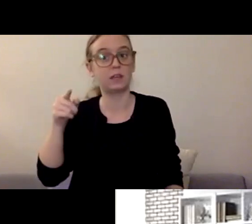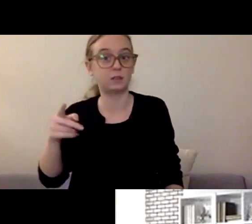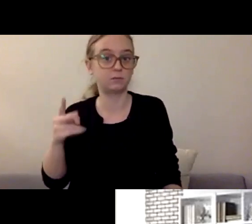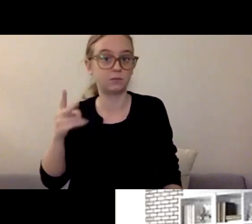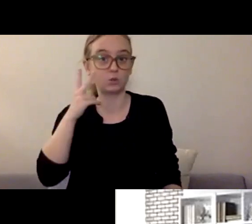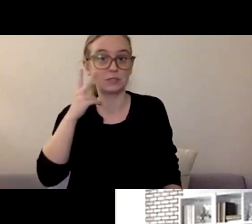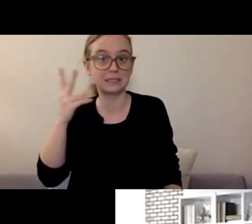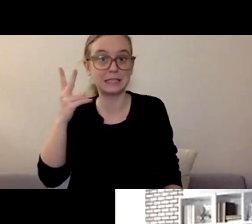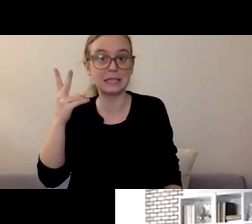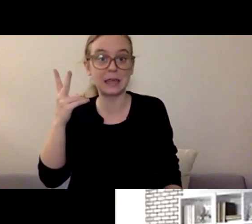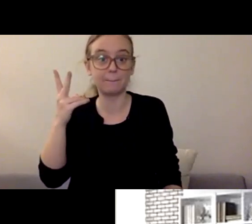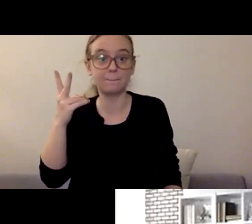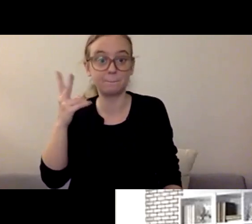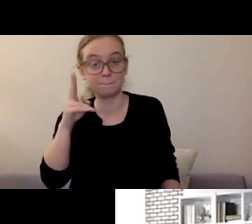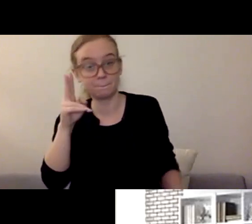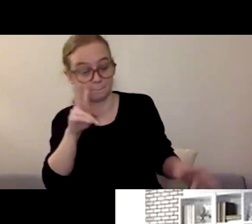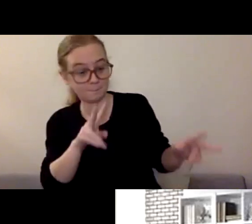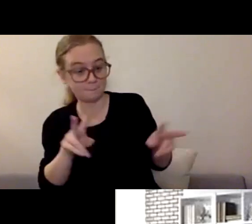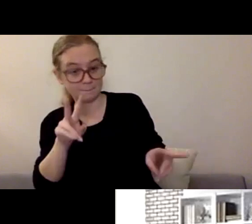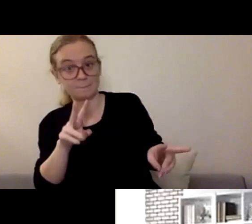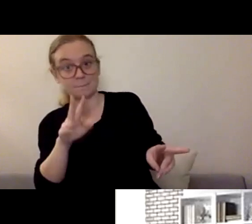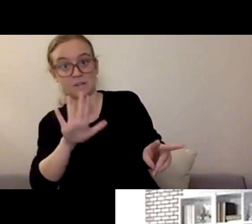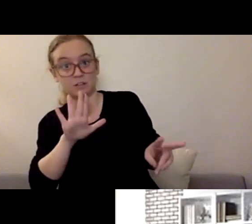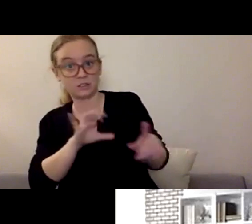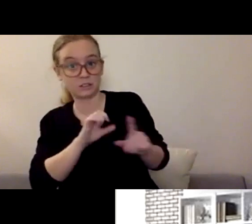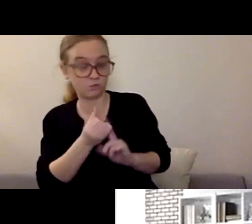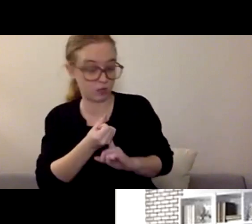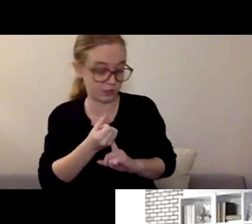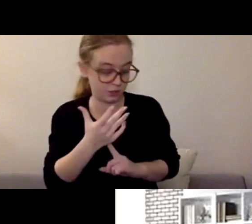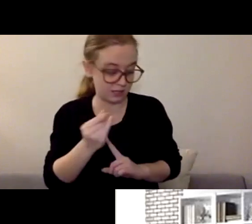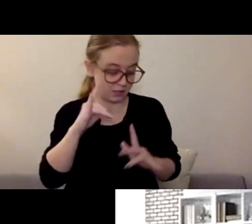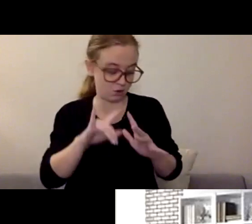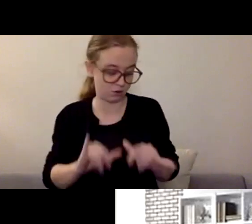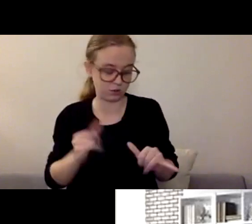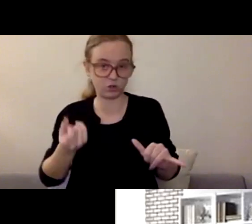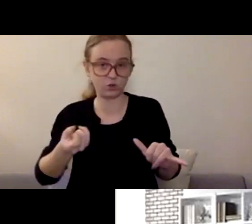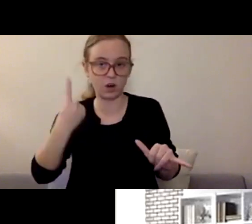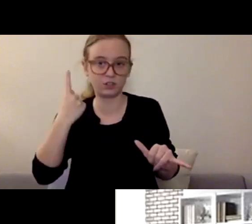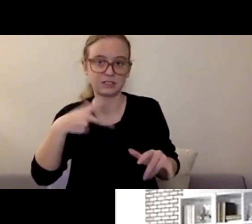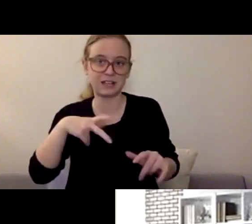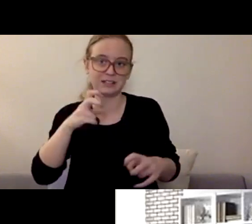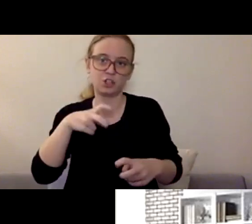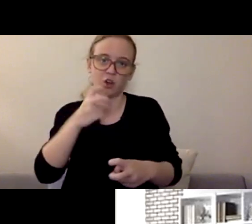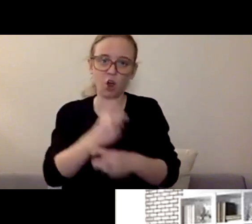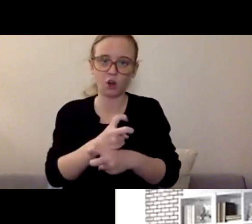and that you also understand that it's hard. And they may not be ready to talk about it